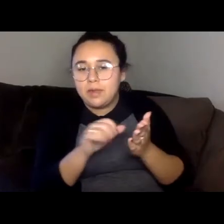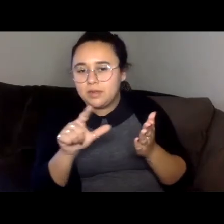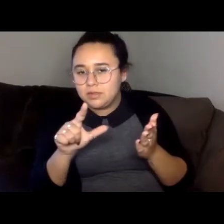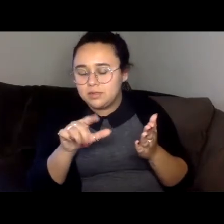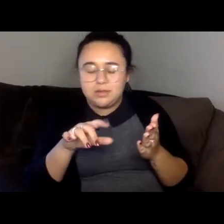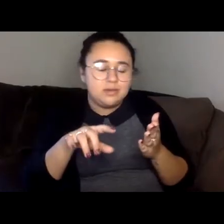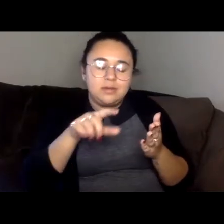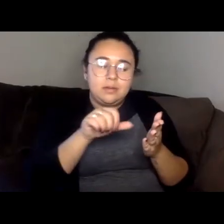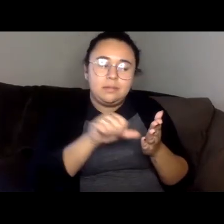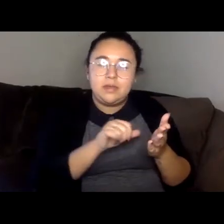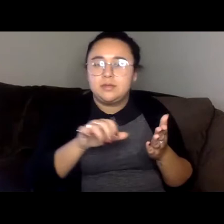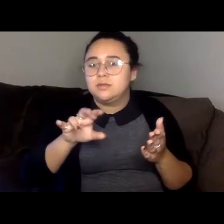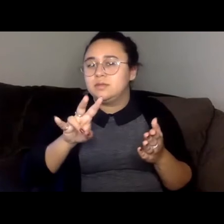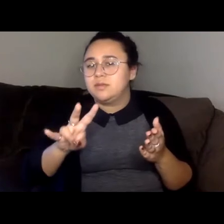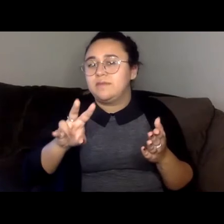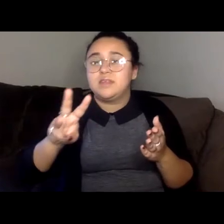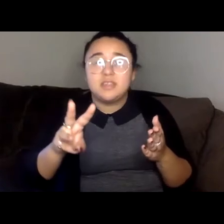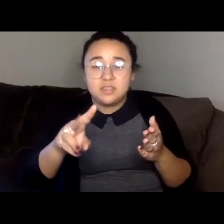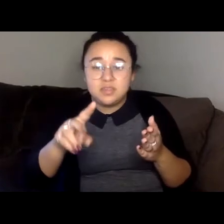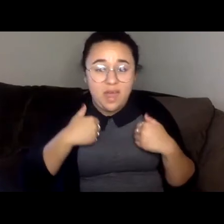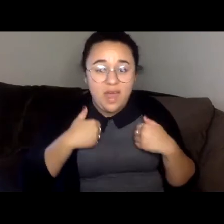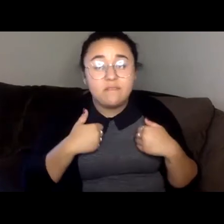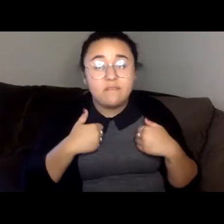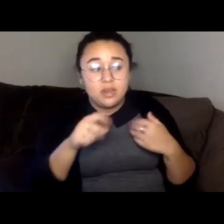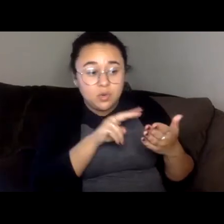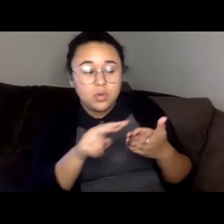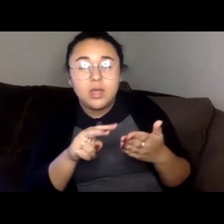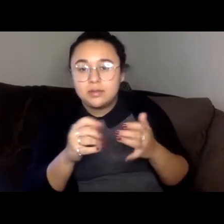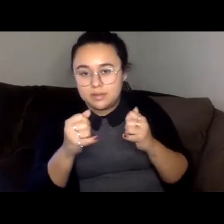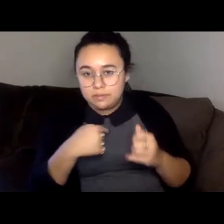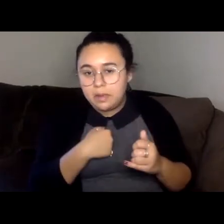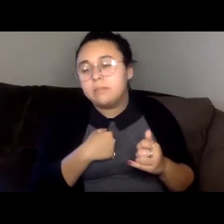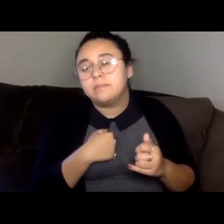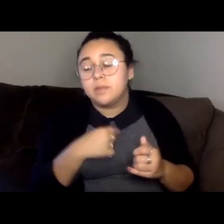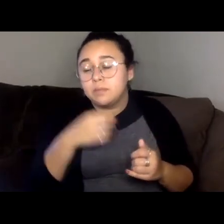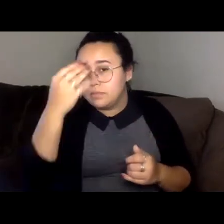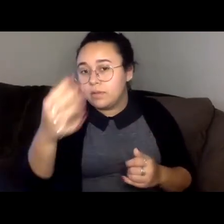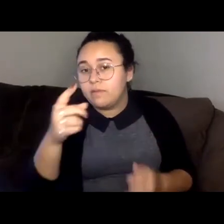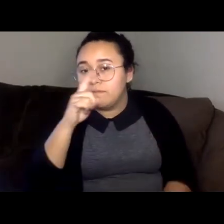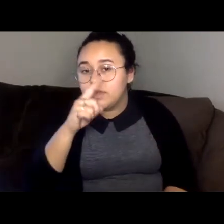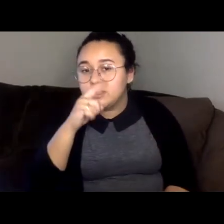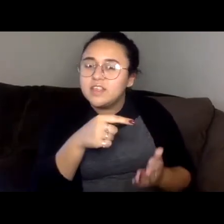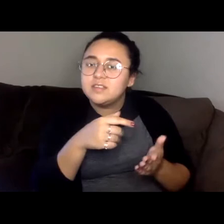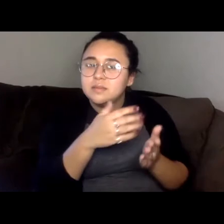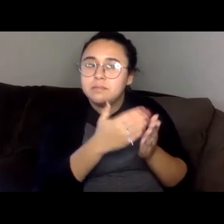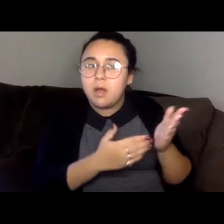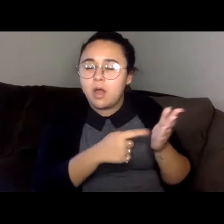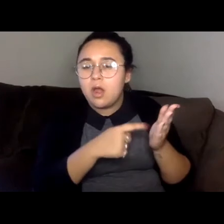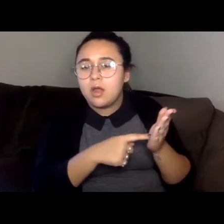like me. This is fiction right but it's a section where this character who's in Thailand finds a letter